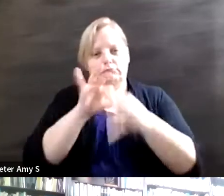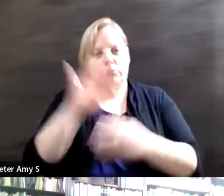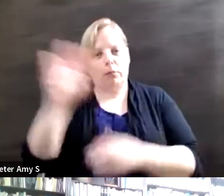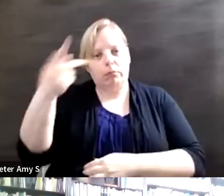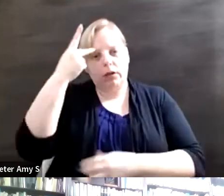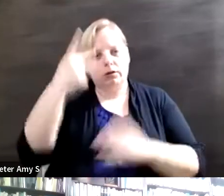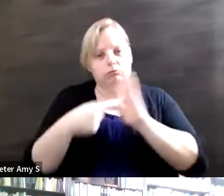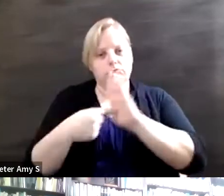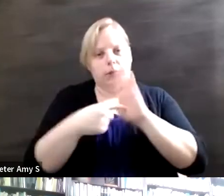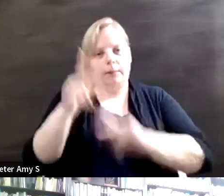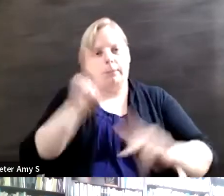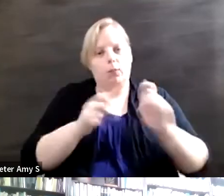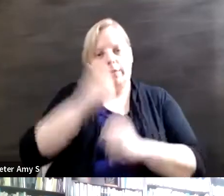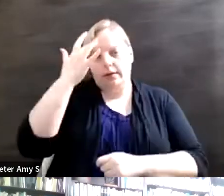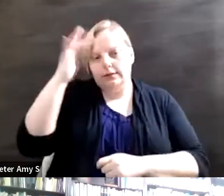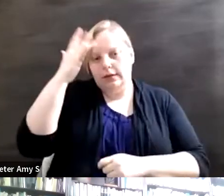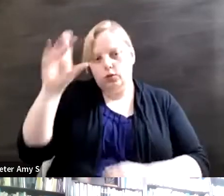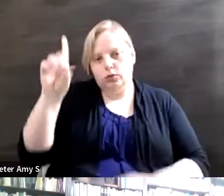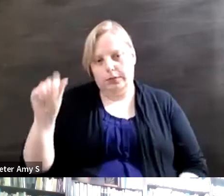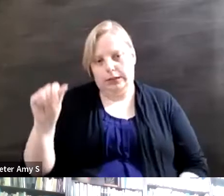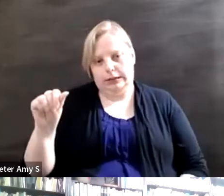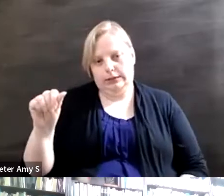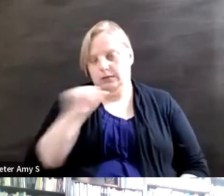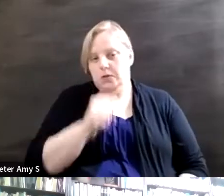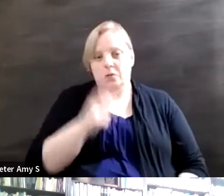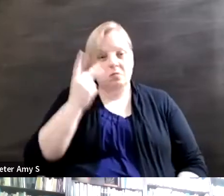intellectual disabilities. We don't see people with intellectual disabilities in political